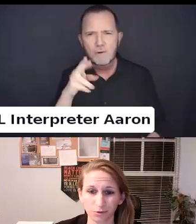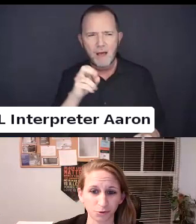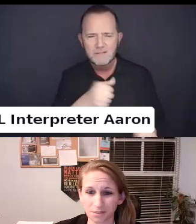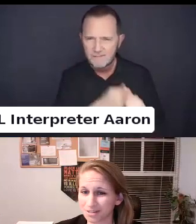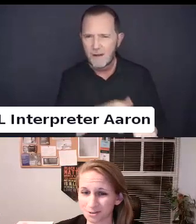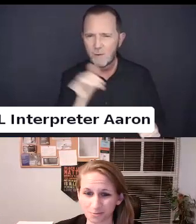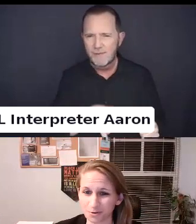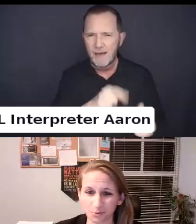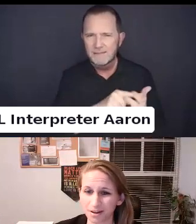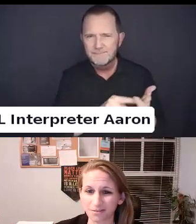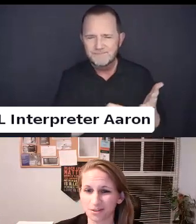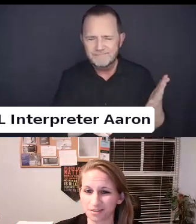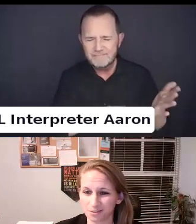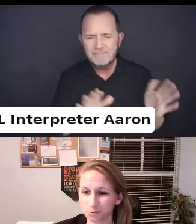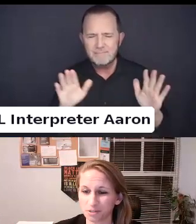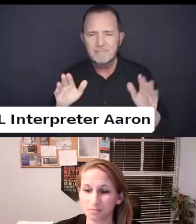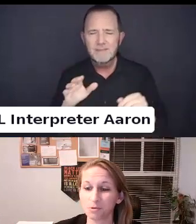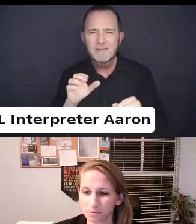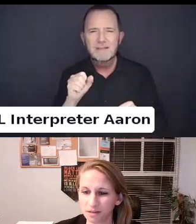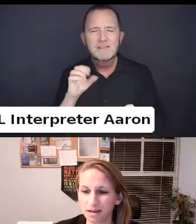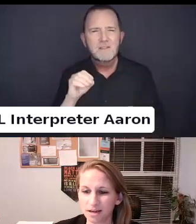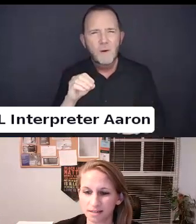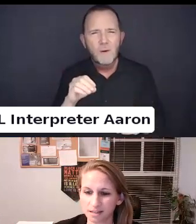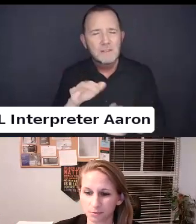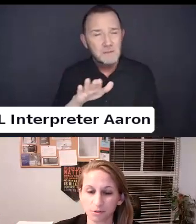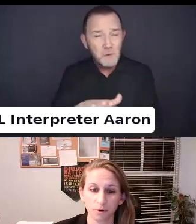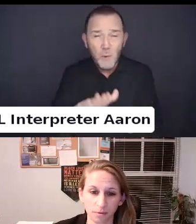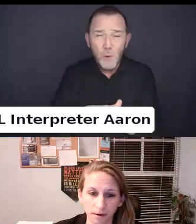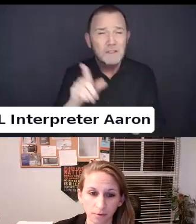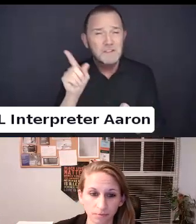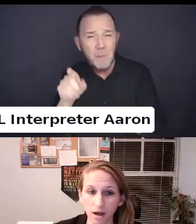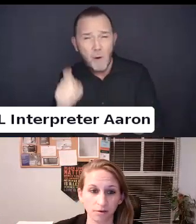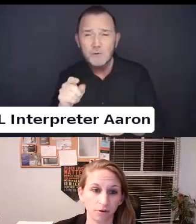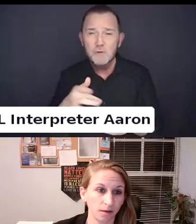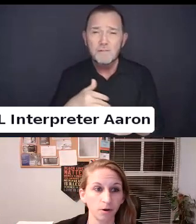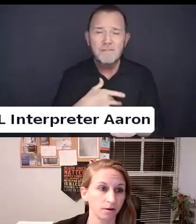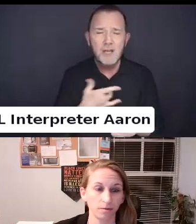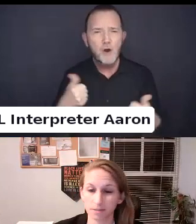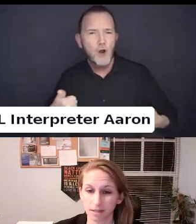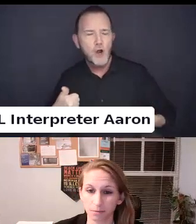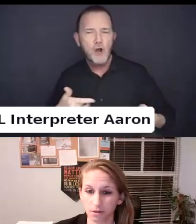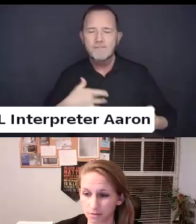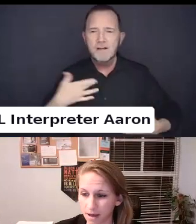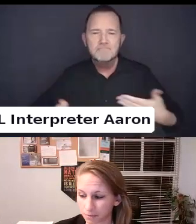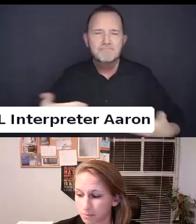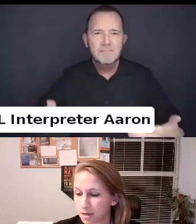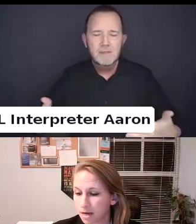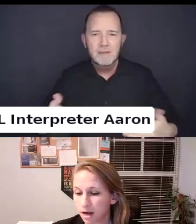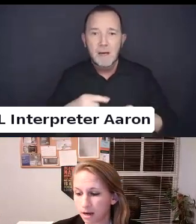Or socialization or everything that school is supposed to be because they were too worried about not drinking water because they didn't want to use the bathroom.